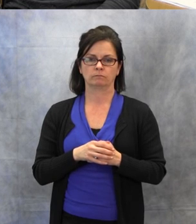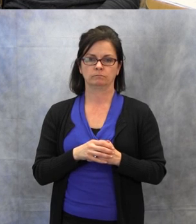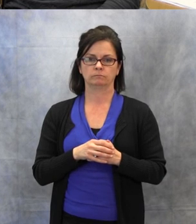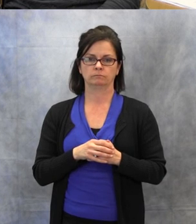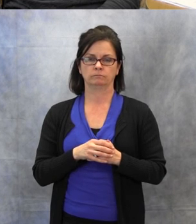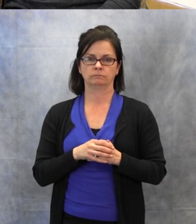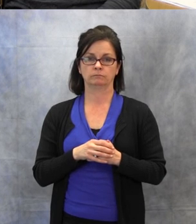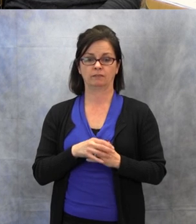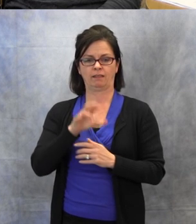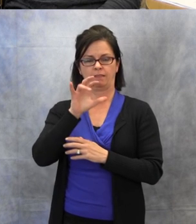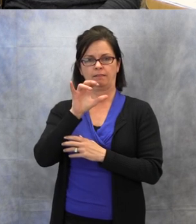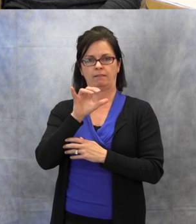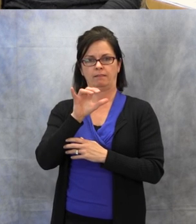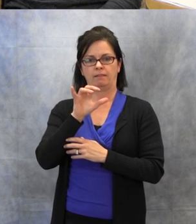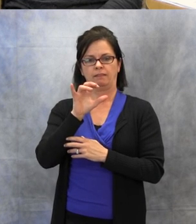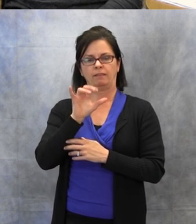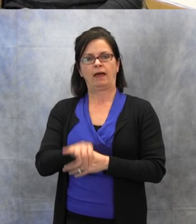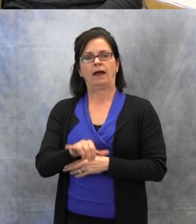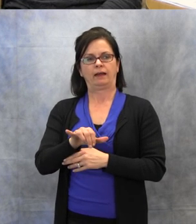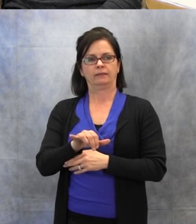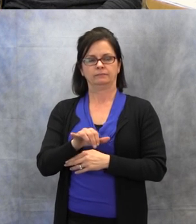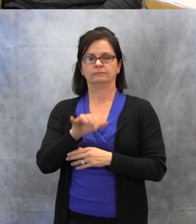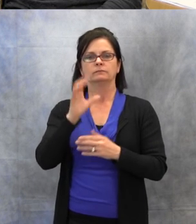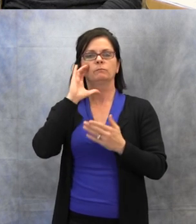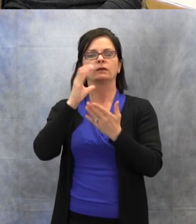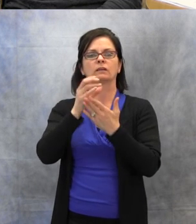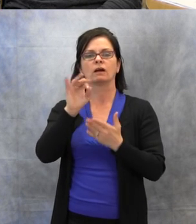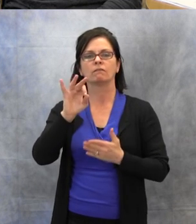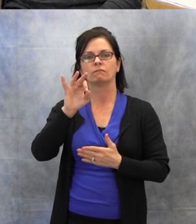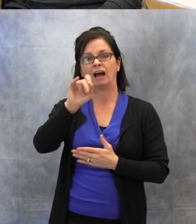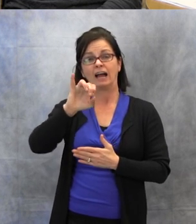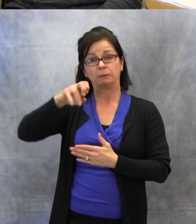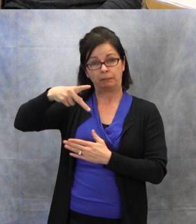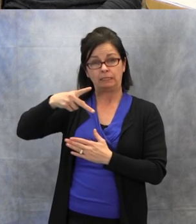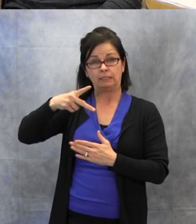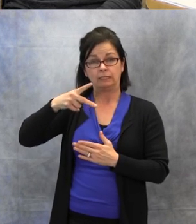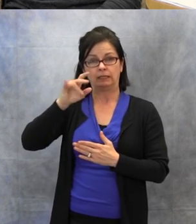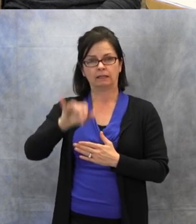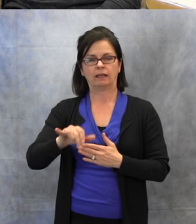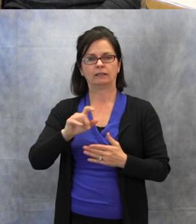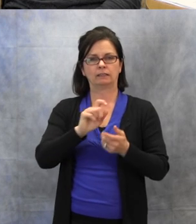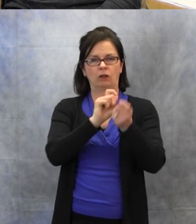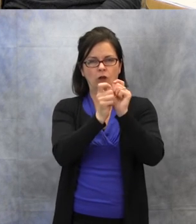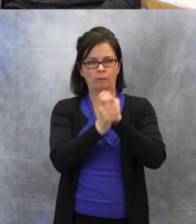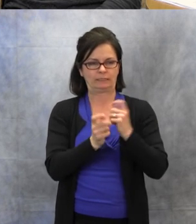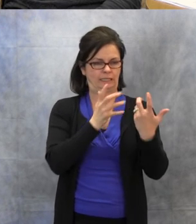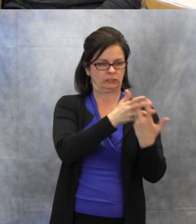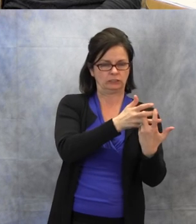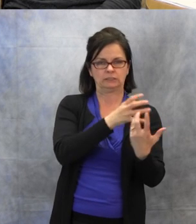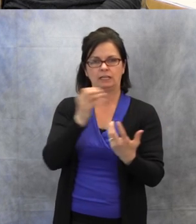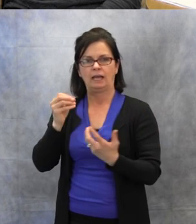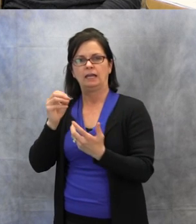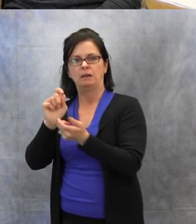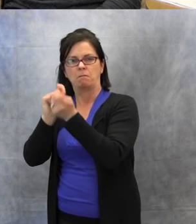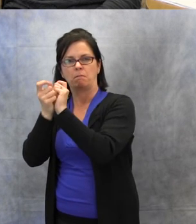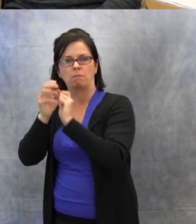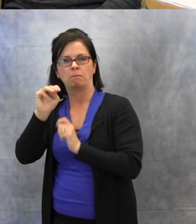This is a picture of an IEP accommodations and modifications form that is found